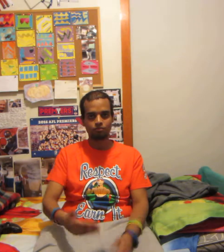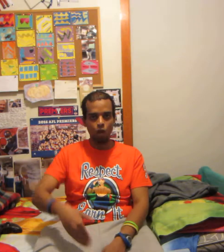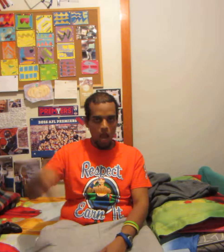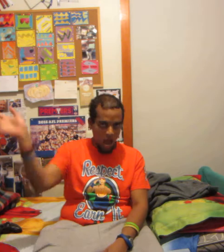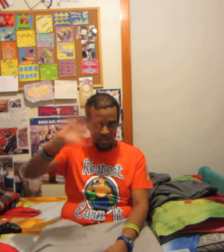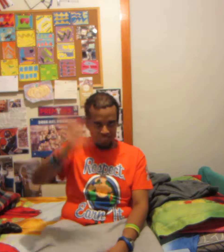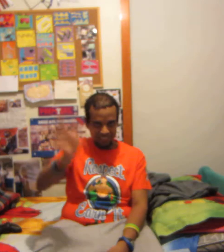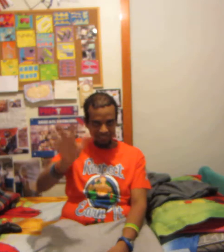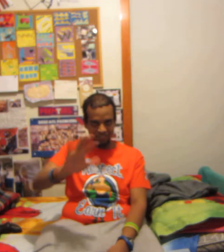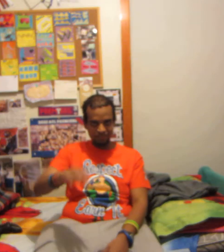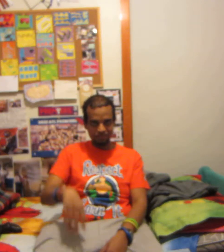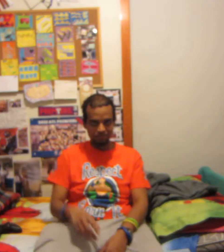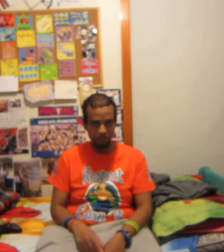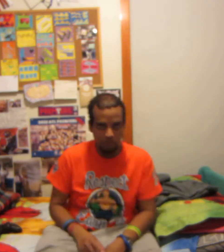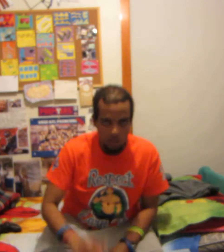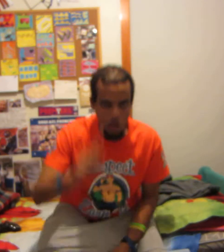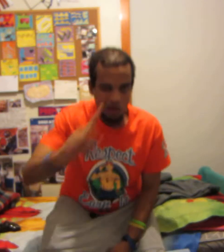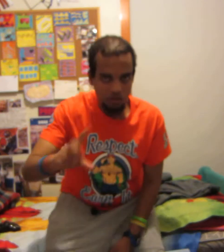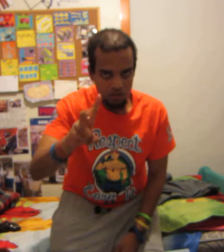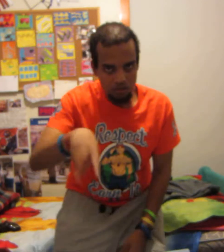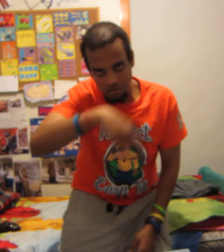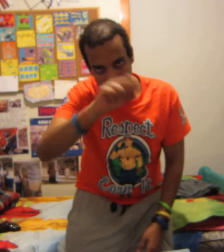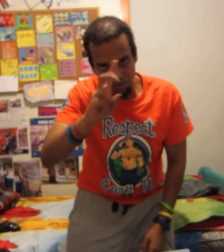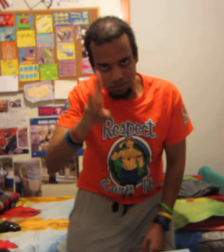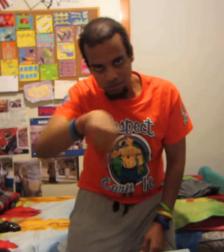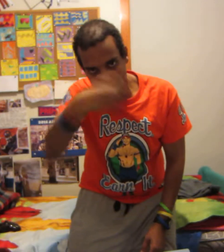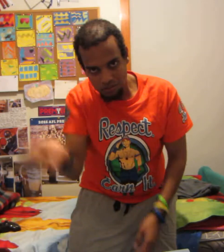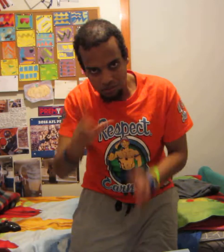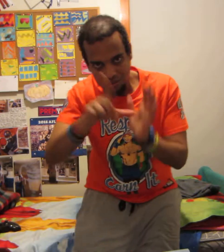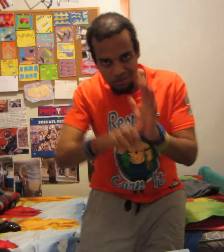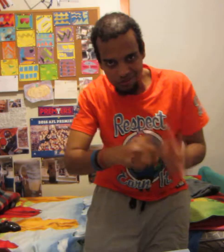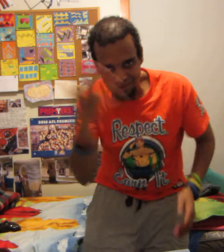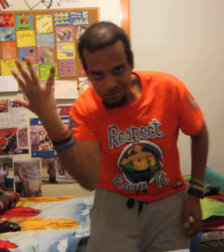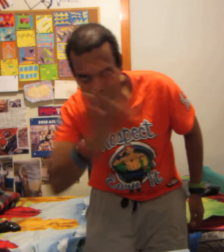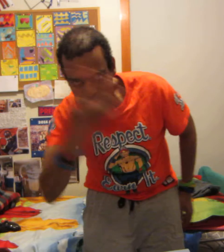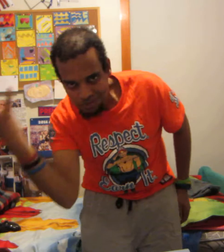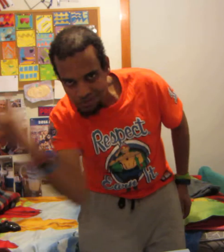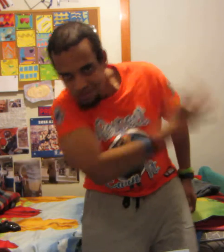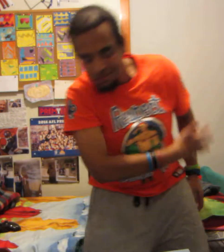( GOODBYE IBRAHIM ) See you again Next Time You Can't See Me John Cena